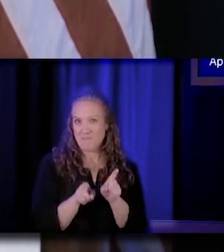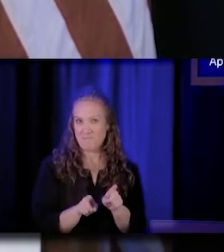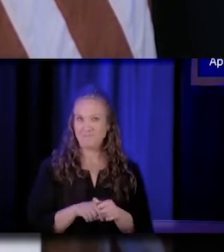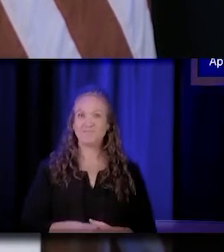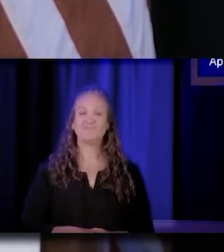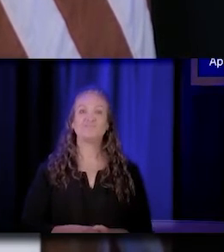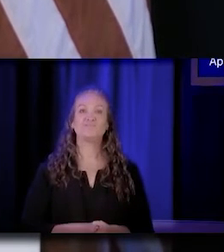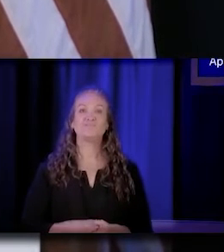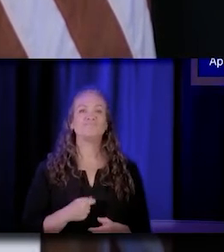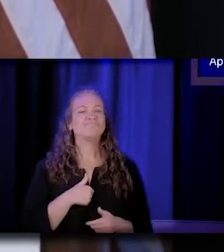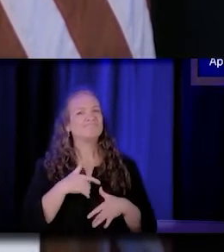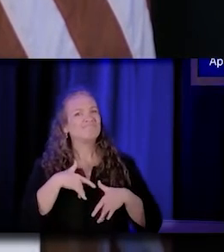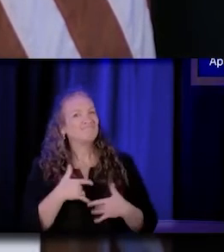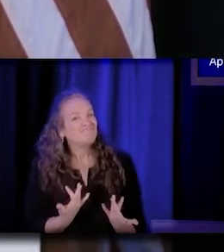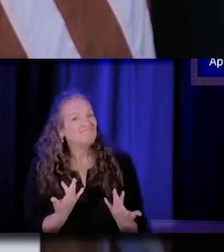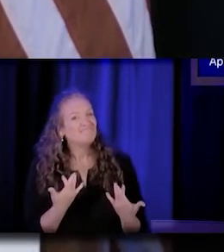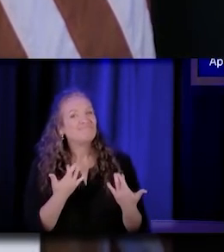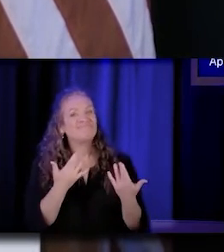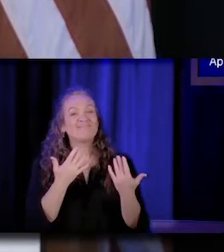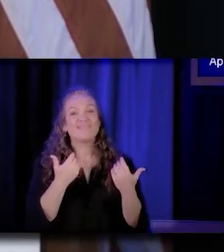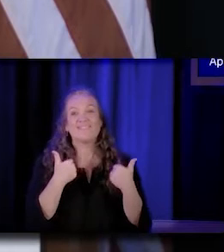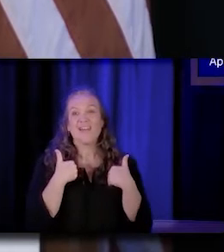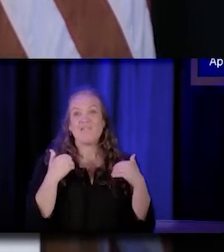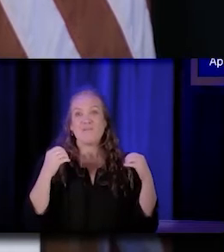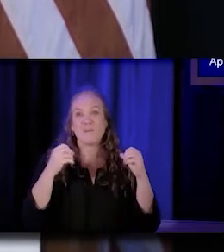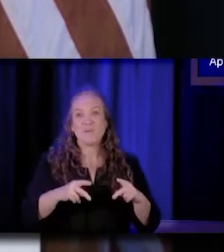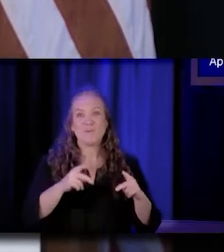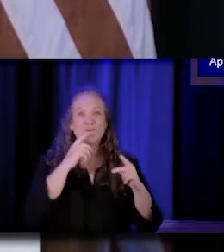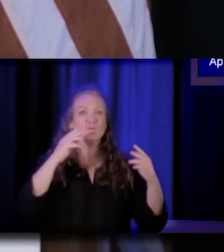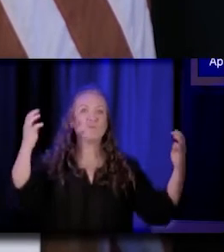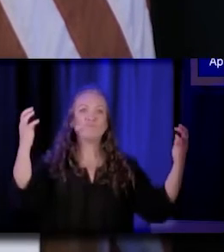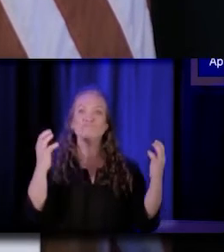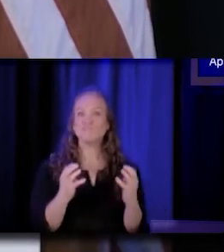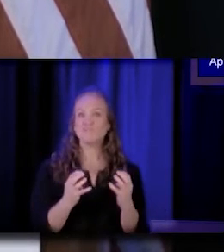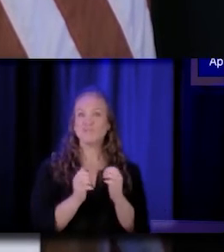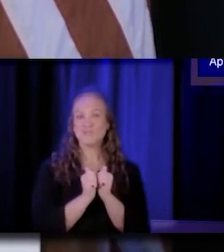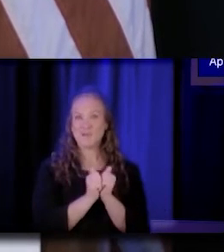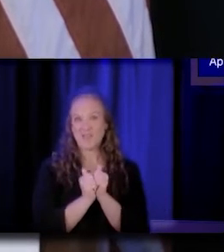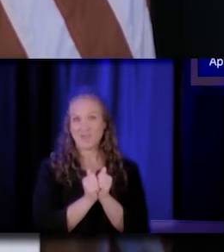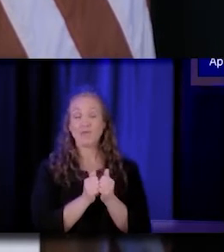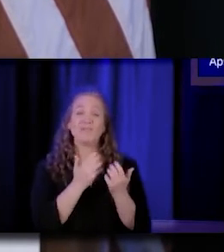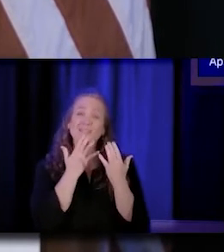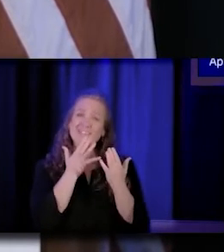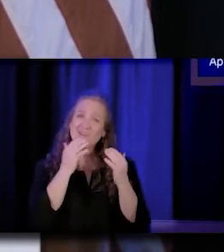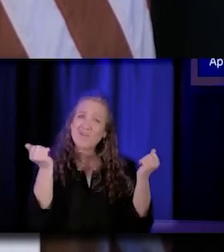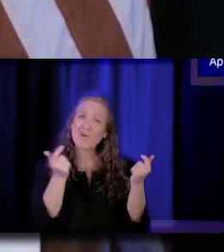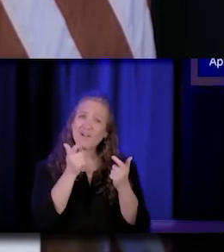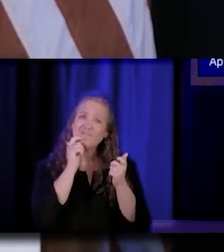I'm so grateful that we're able to have the opportunity to gather like this, and I'm grateful for you all for coming in on what is in fact